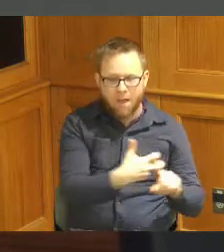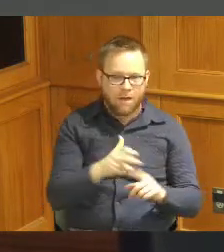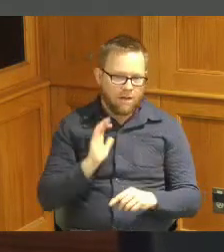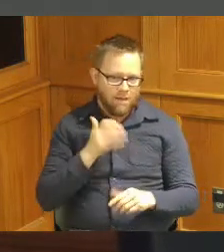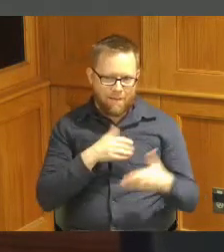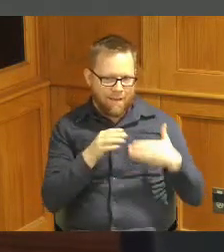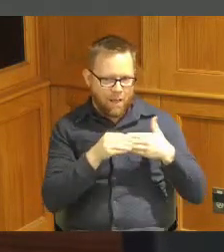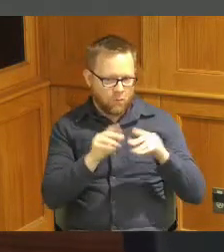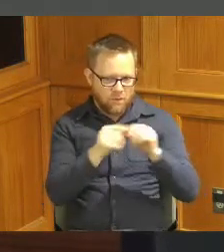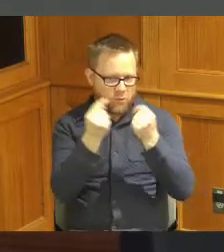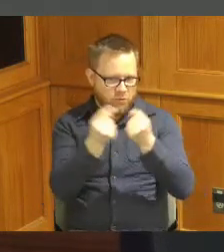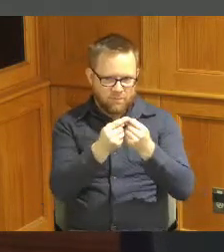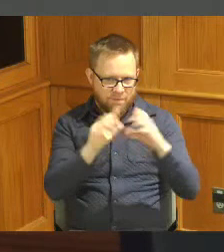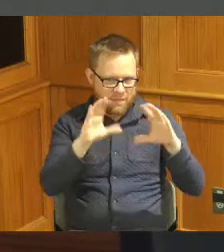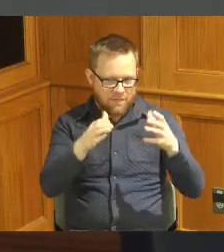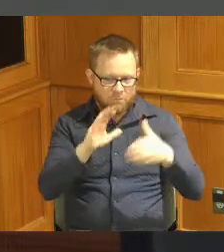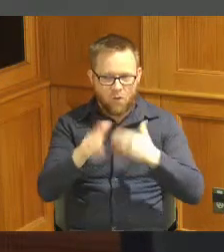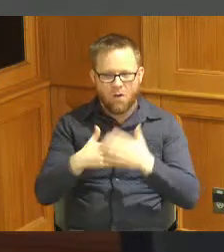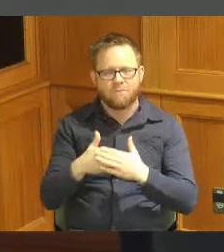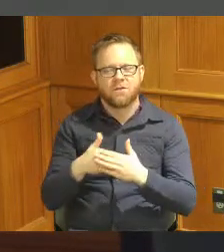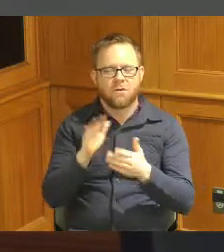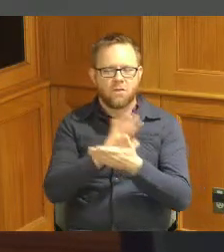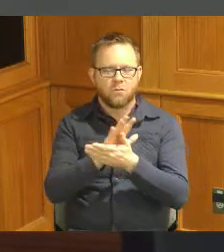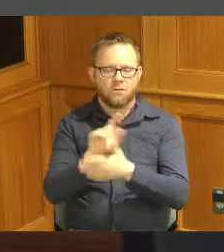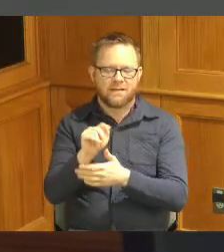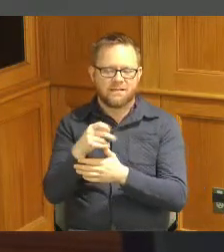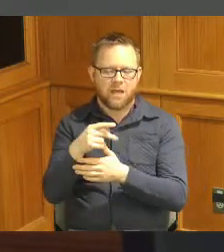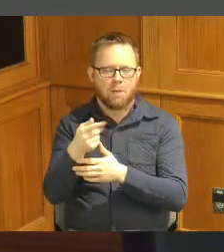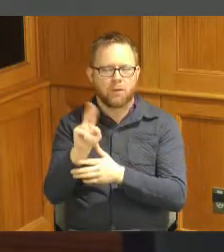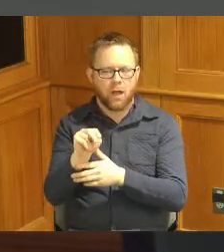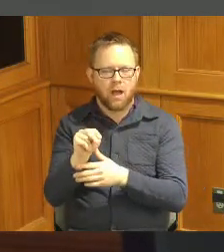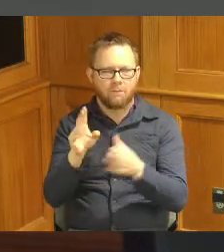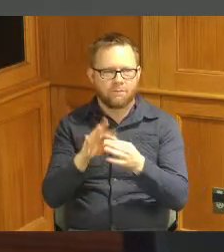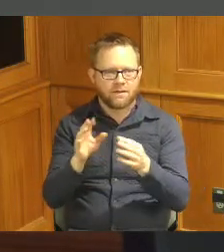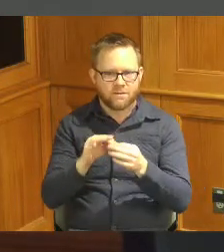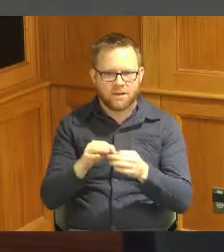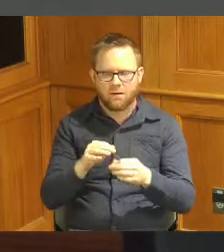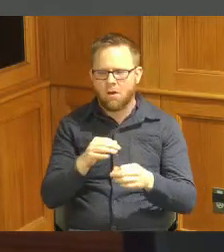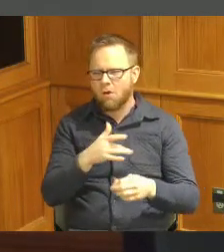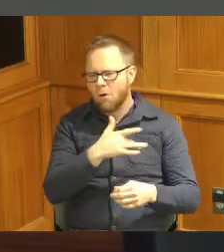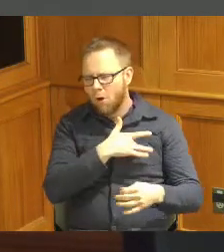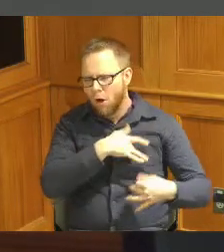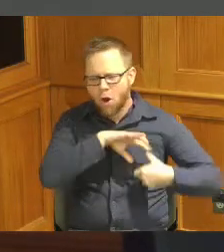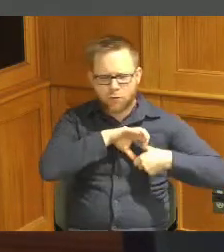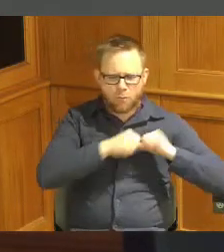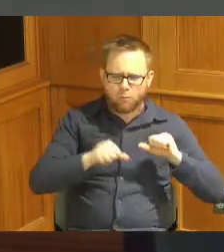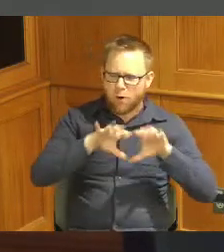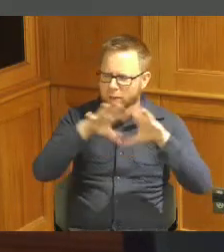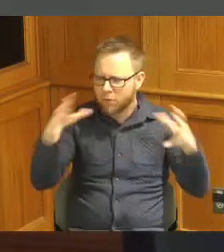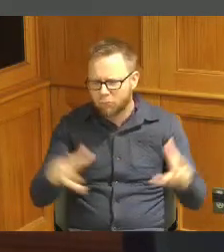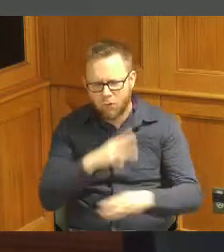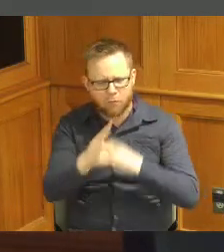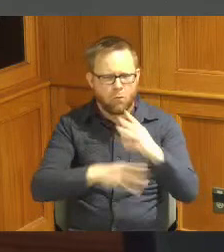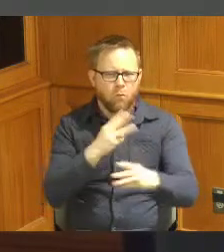team I think it was in Top Gun or the words hearts are breaking across the world tonight because John